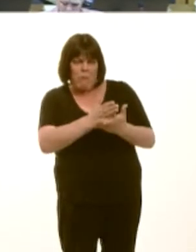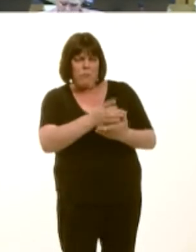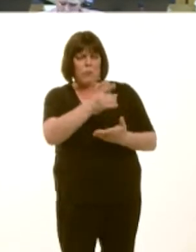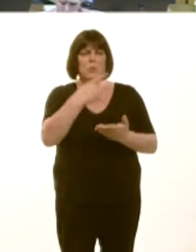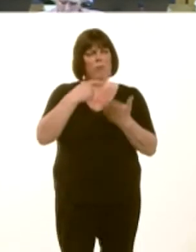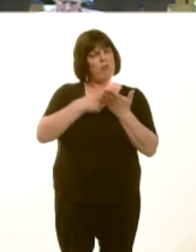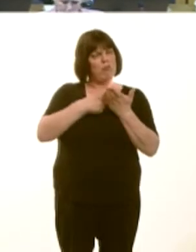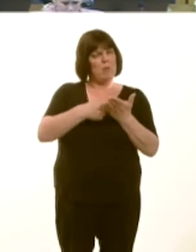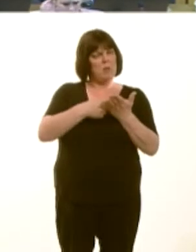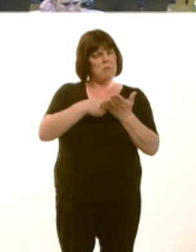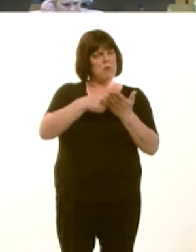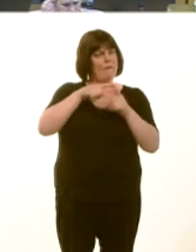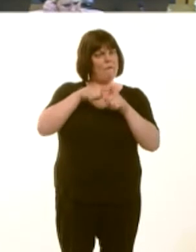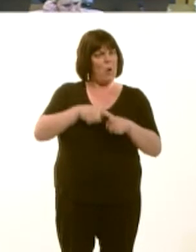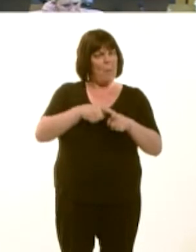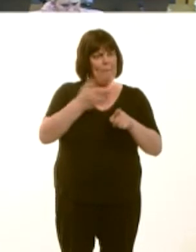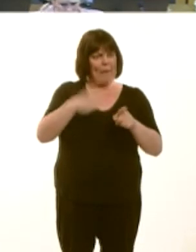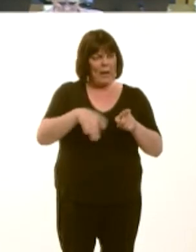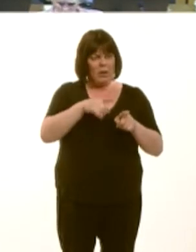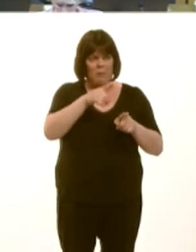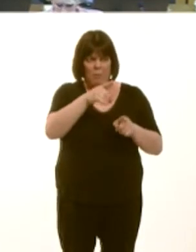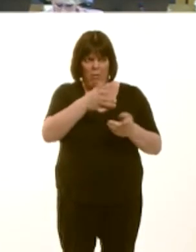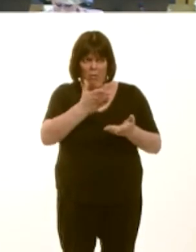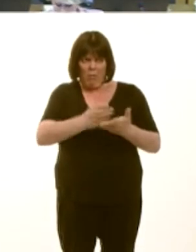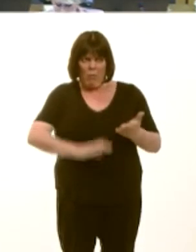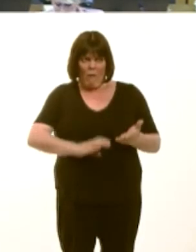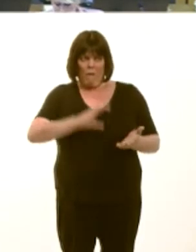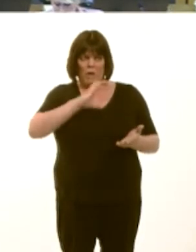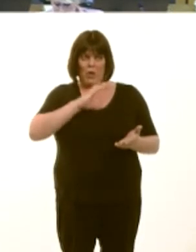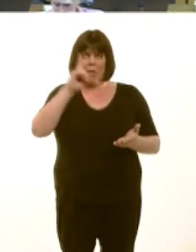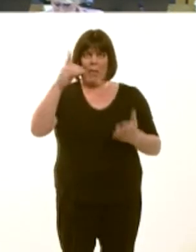eu gweithredu. A ydych chiín gwbl argyhoeddedig bod byrddau iechyd yn frwdfrydig ynglyn ‚ gweithreduír